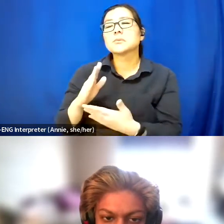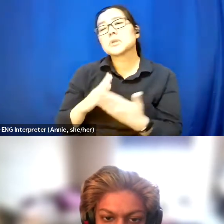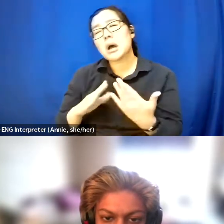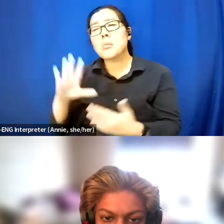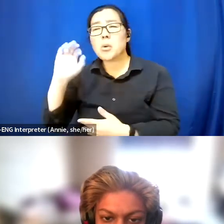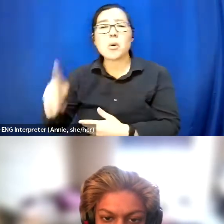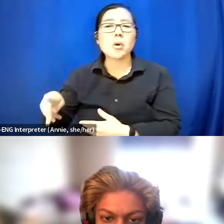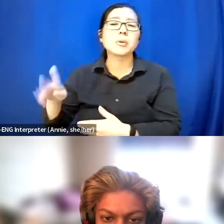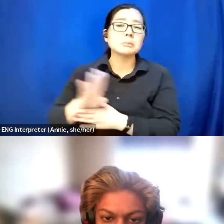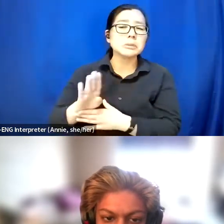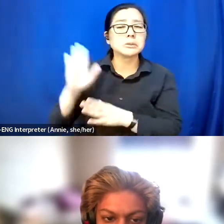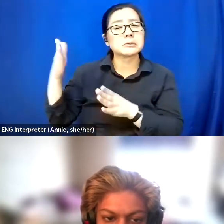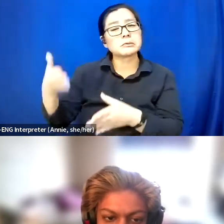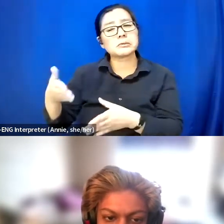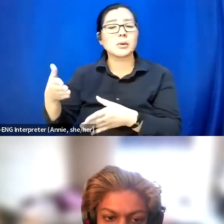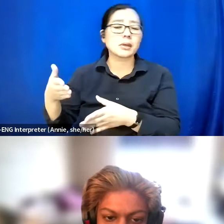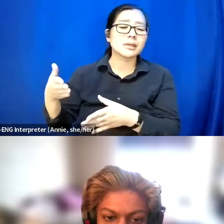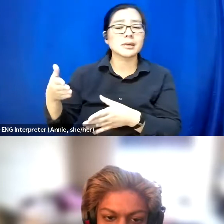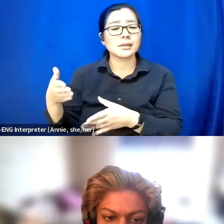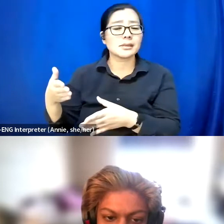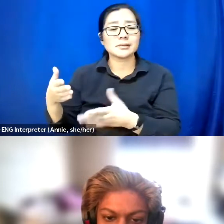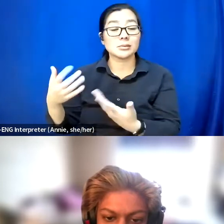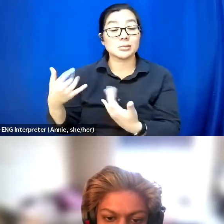you know, we've still got to talk to corporates [chuckle].